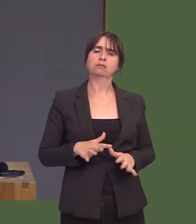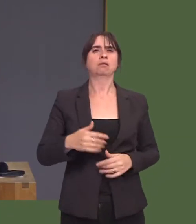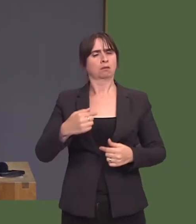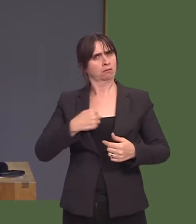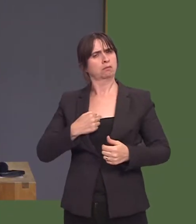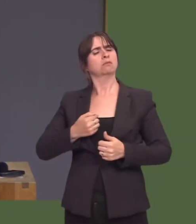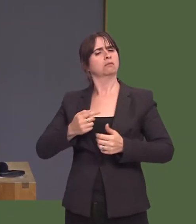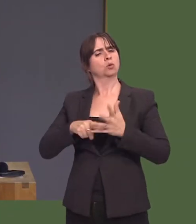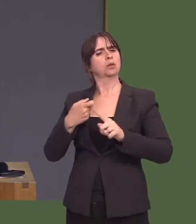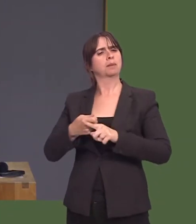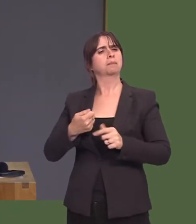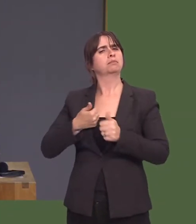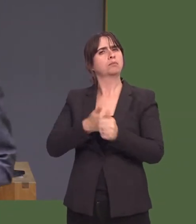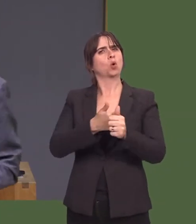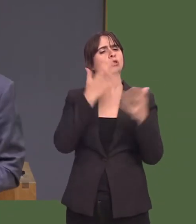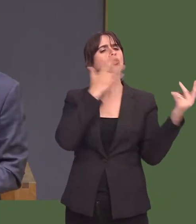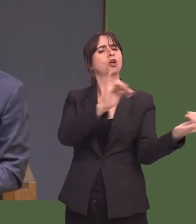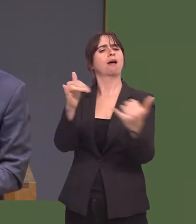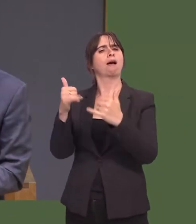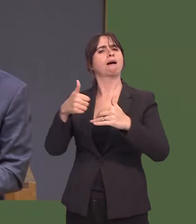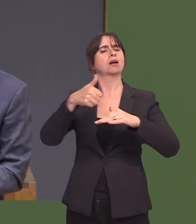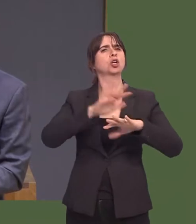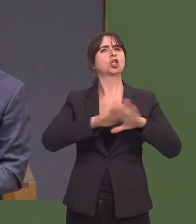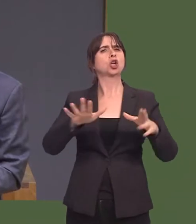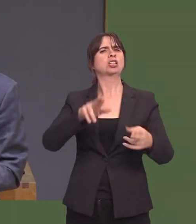policing it effectively, because the law of the land should be obeyed.